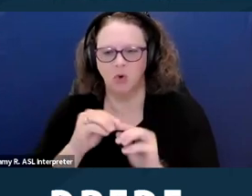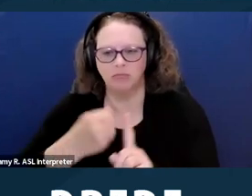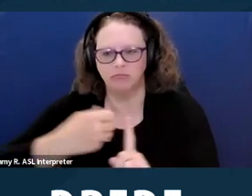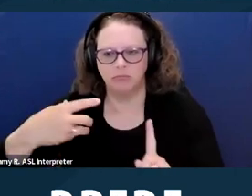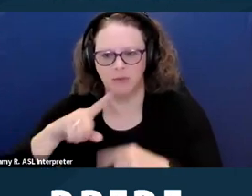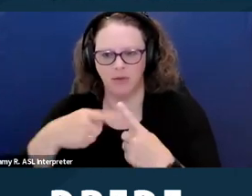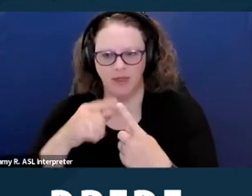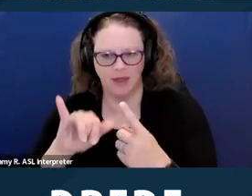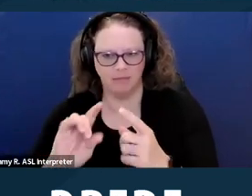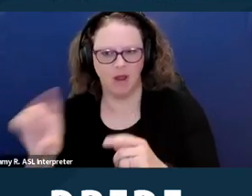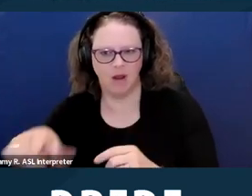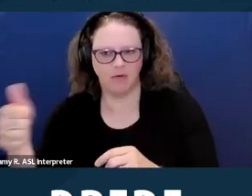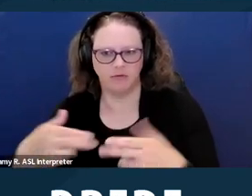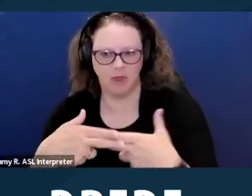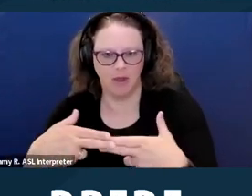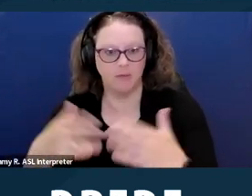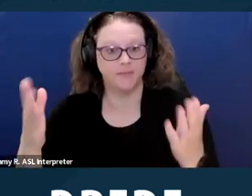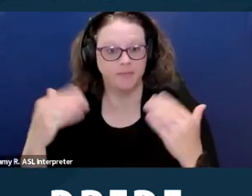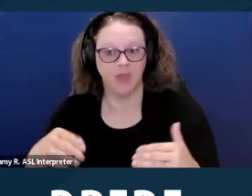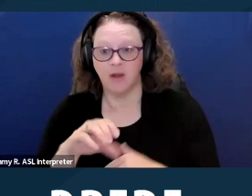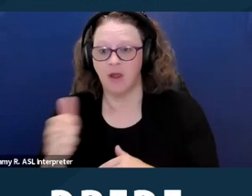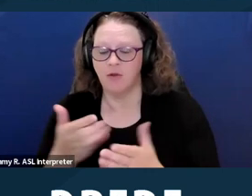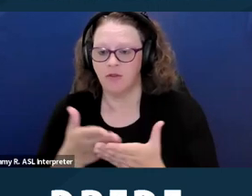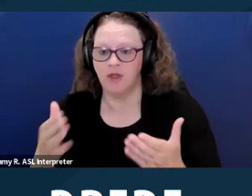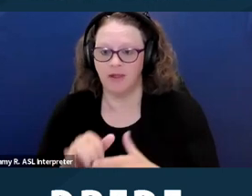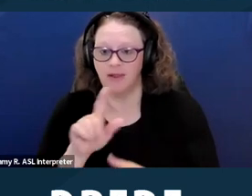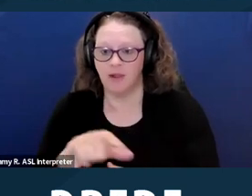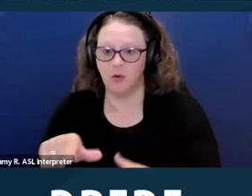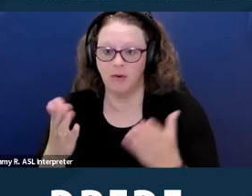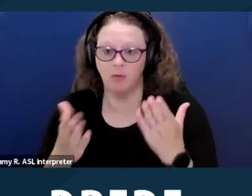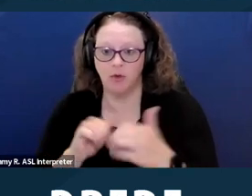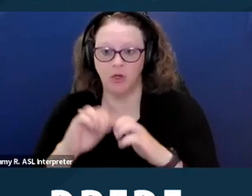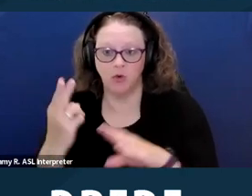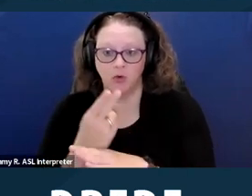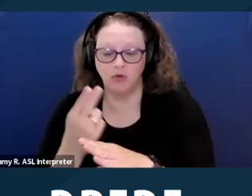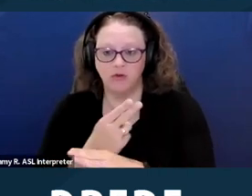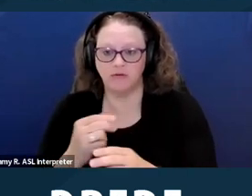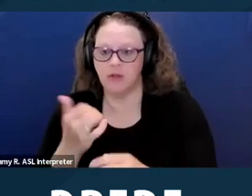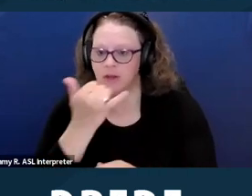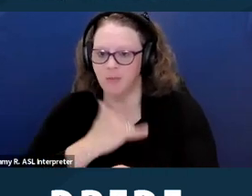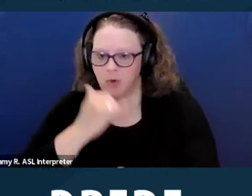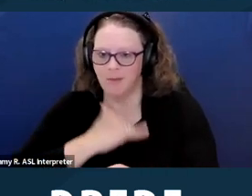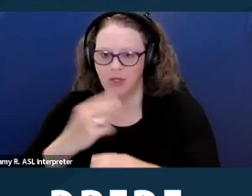Another thing a housing provider may do is improperly use eviction records. And I will go into that a little bit more.